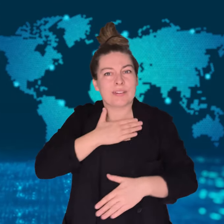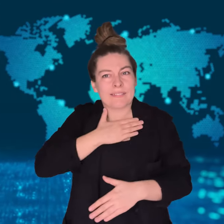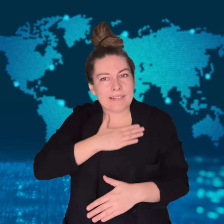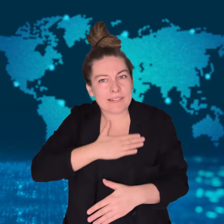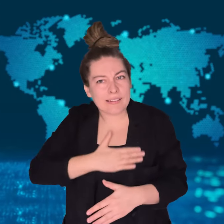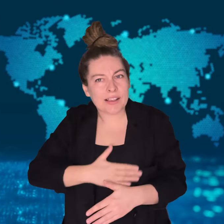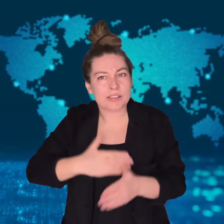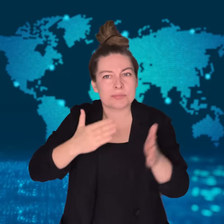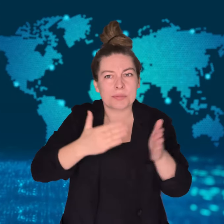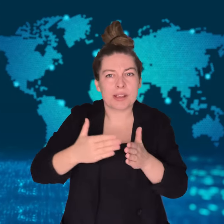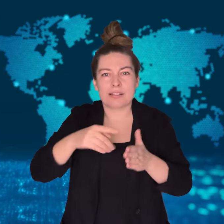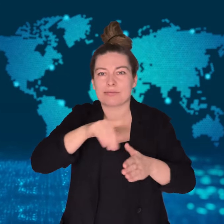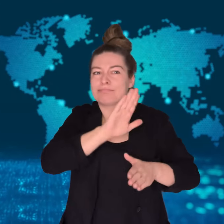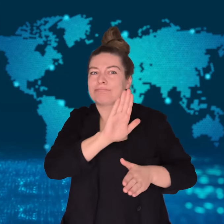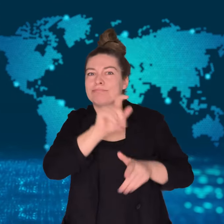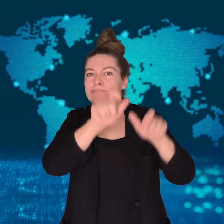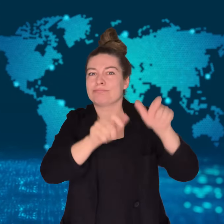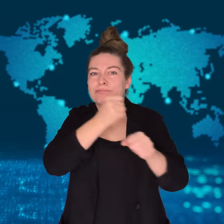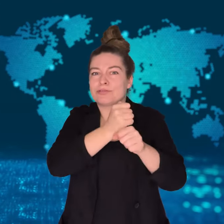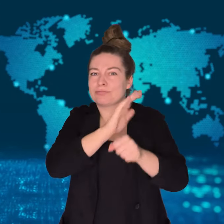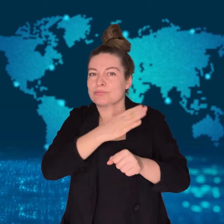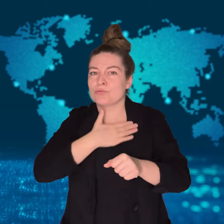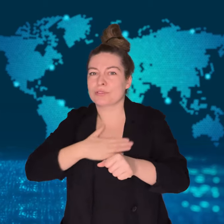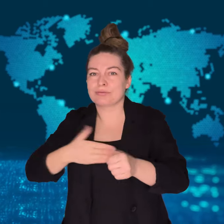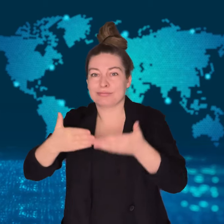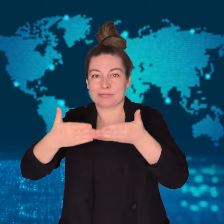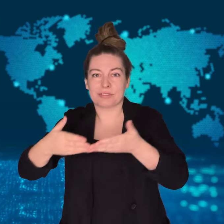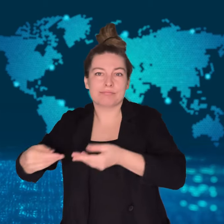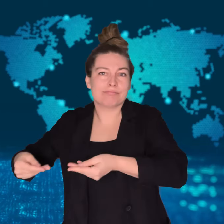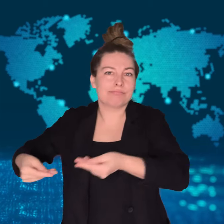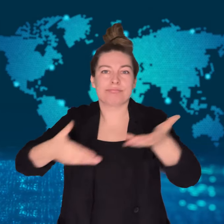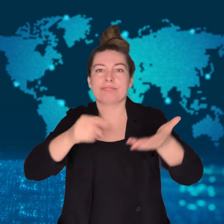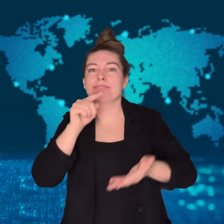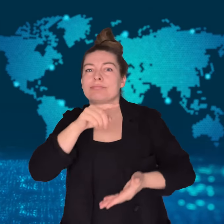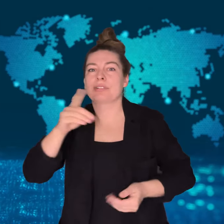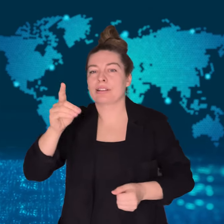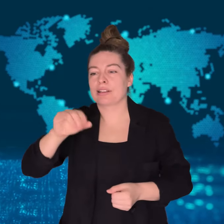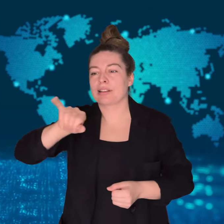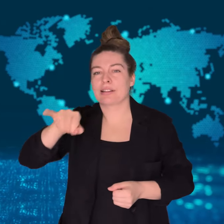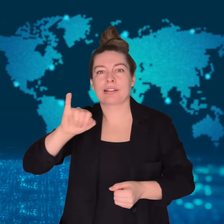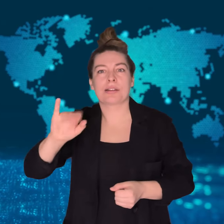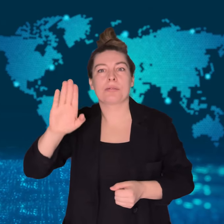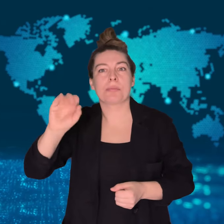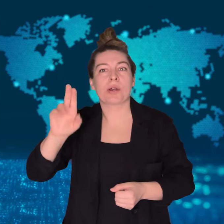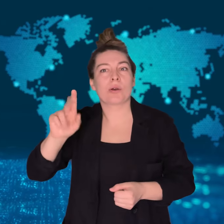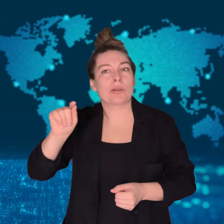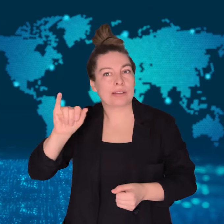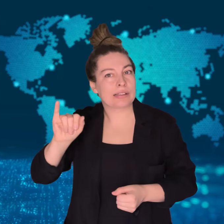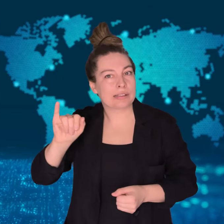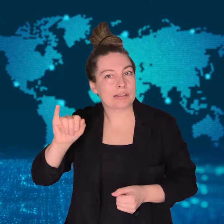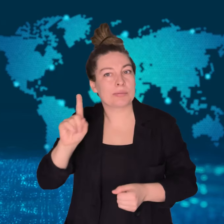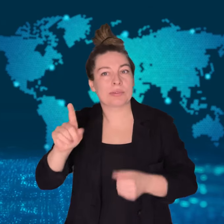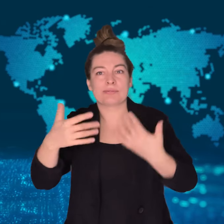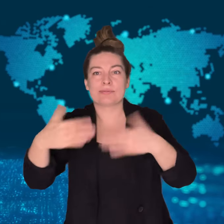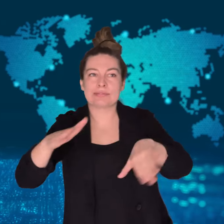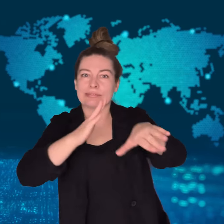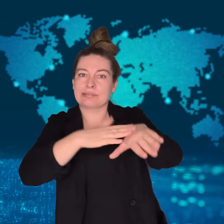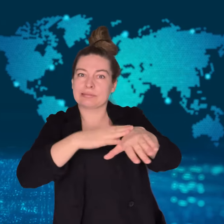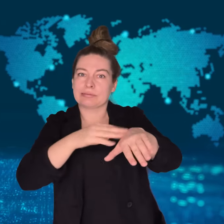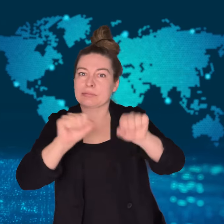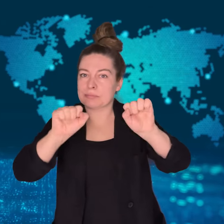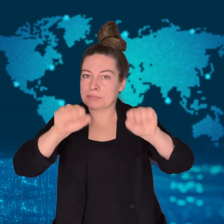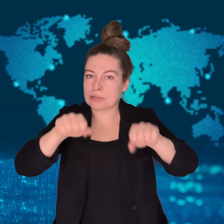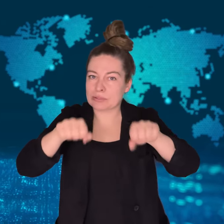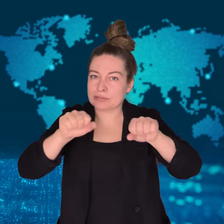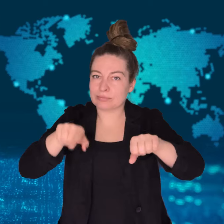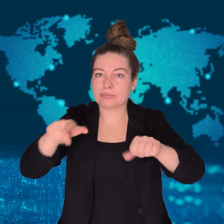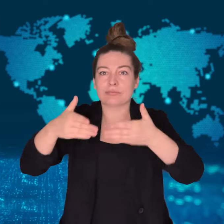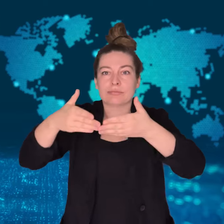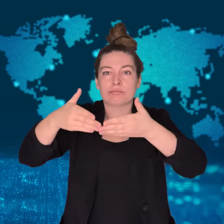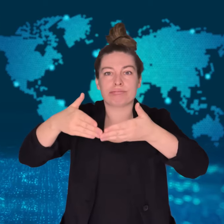On February 21, the owners tried towing it to Djibouti but warned that it could sink.